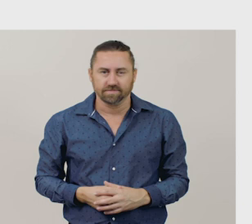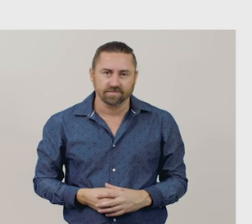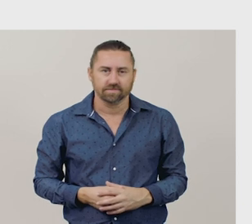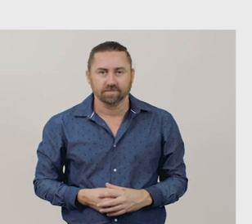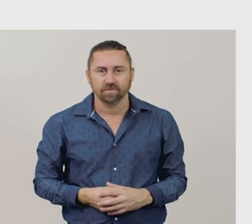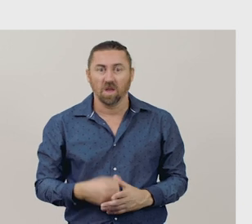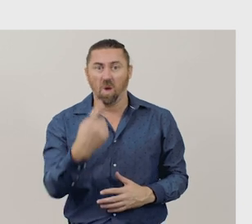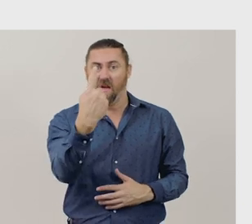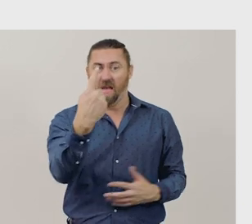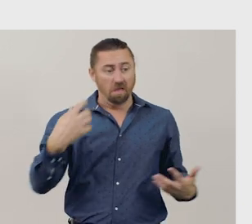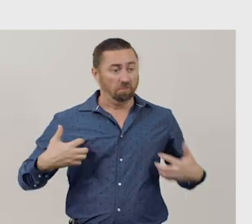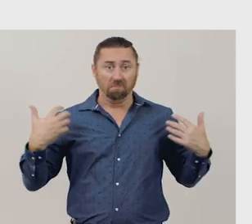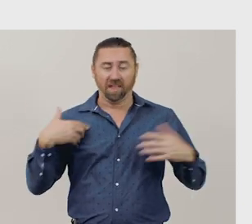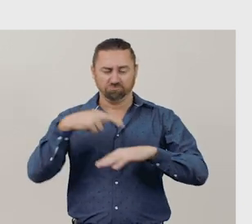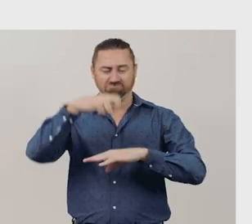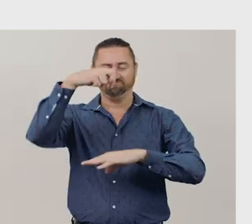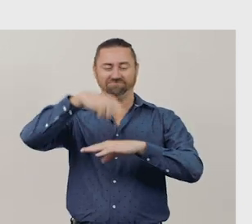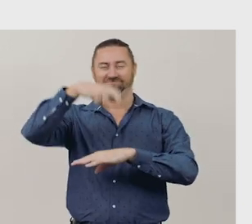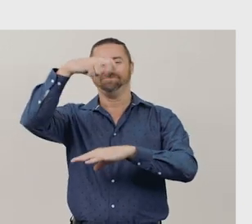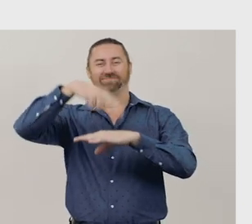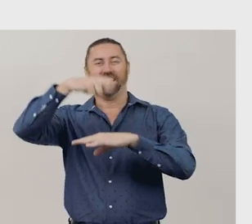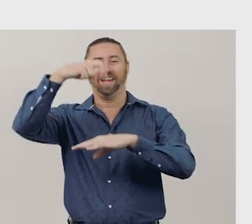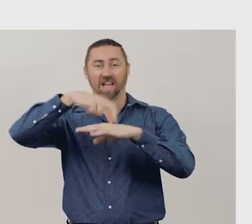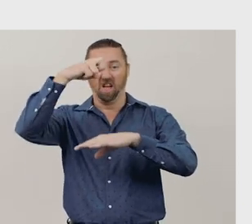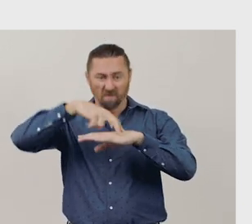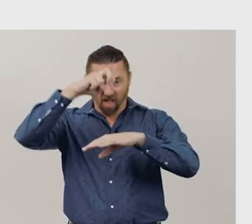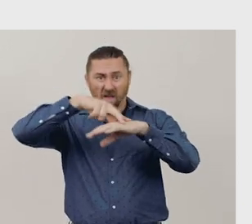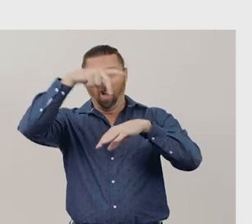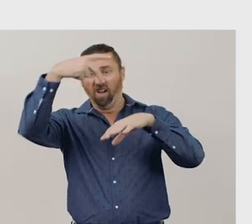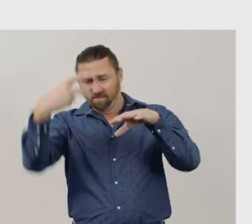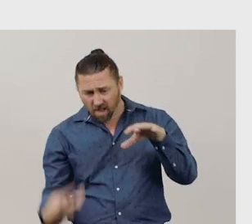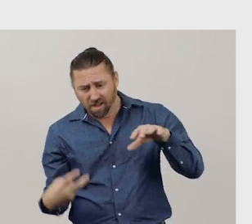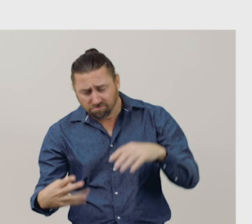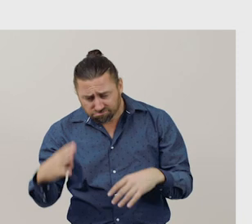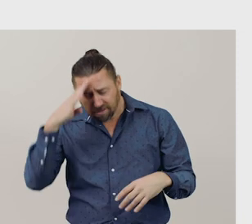1 little monkey jumping in the bed. He fell off and bumped his head.